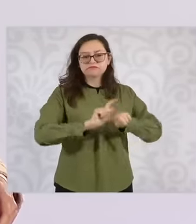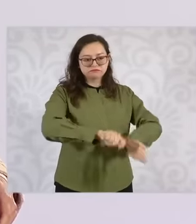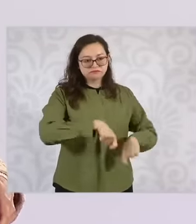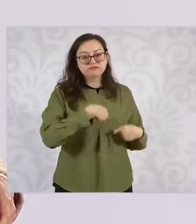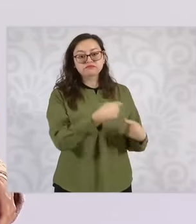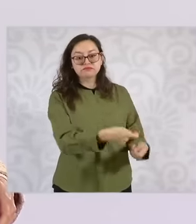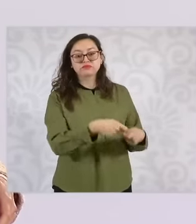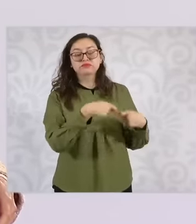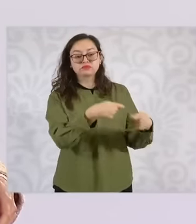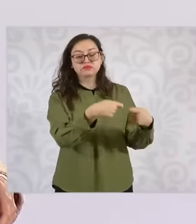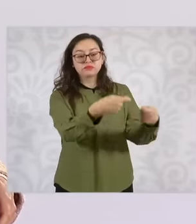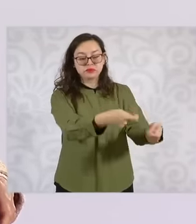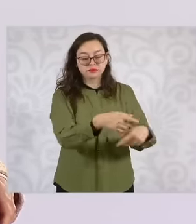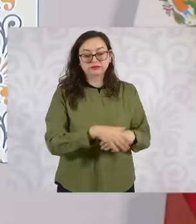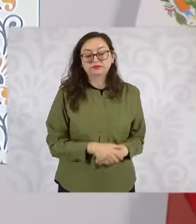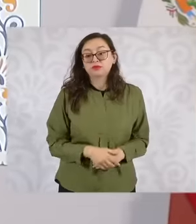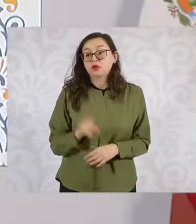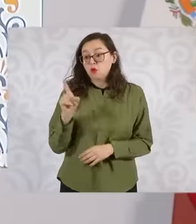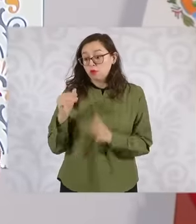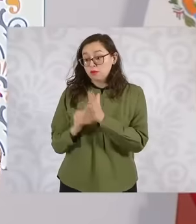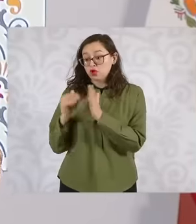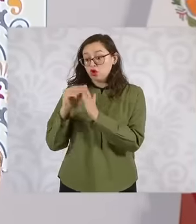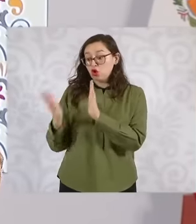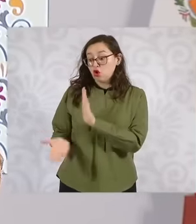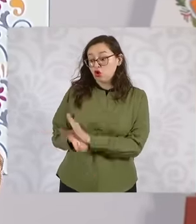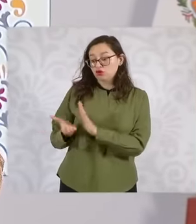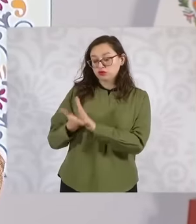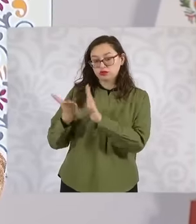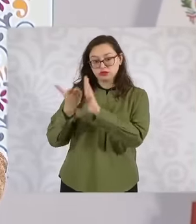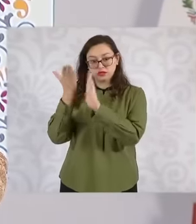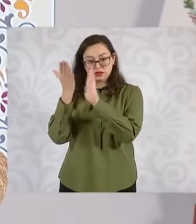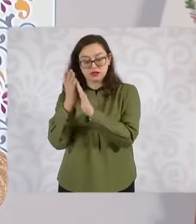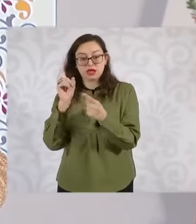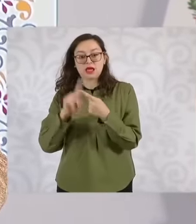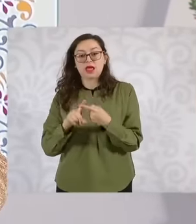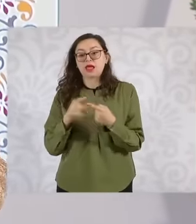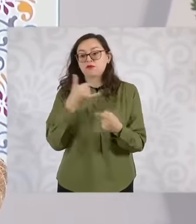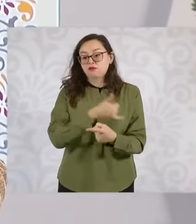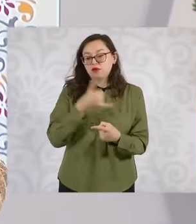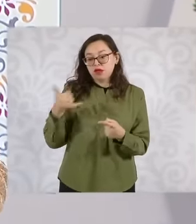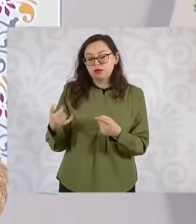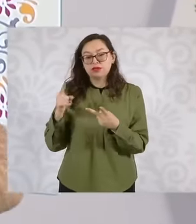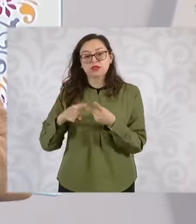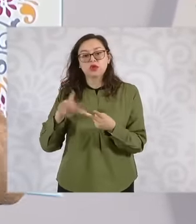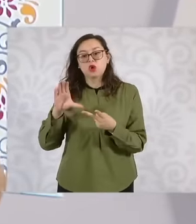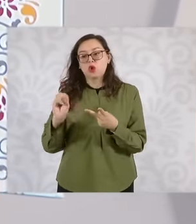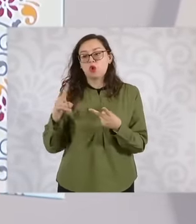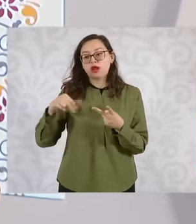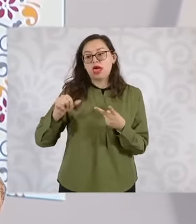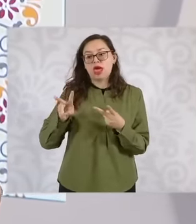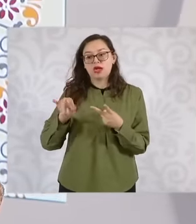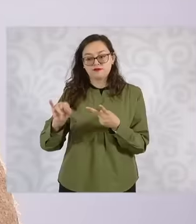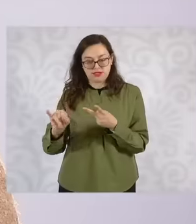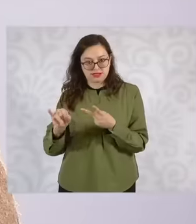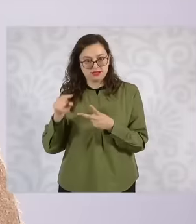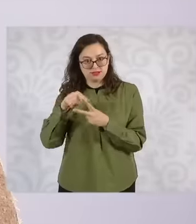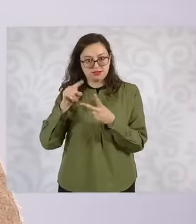one part with Infonavit and the other with conavi eh That is to say for members of Infonavit one part and